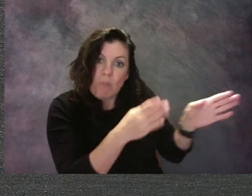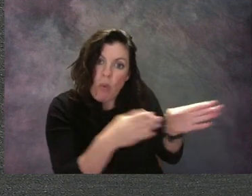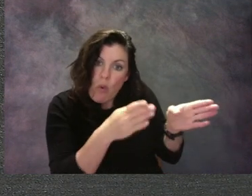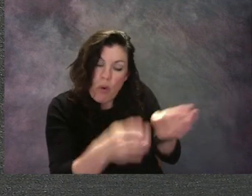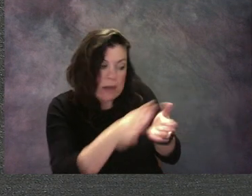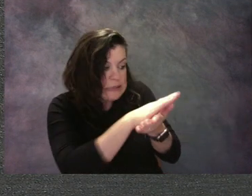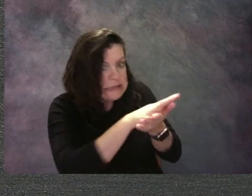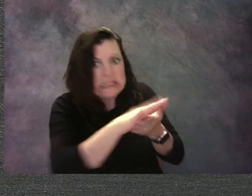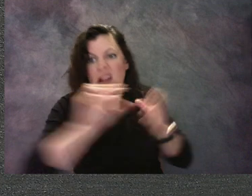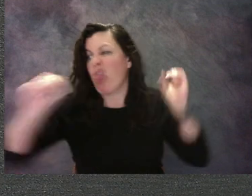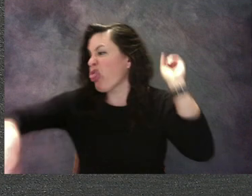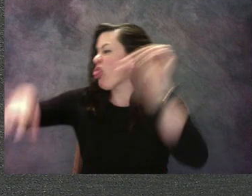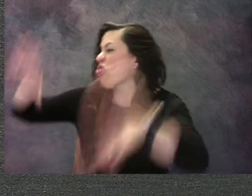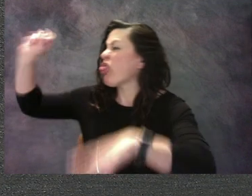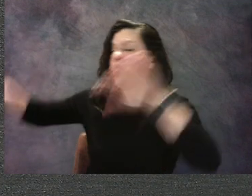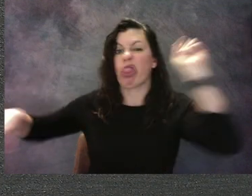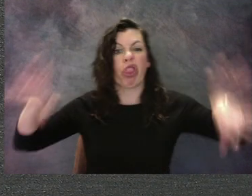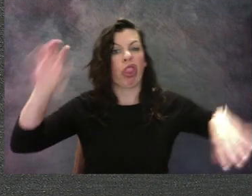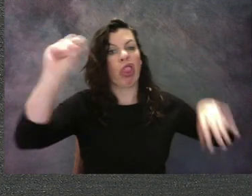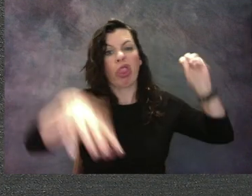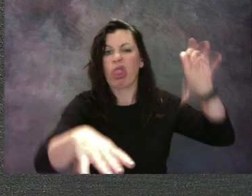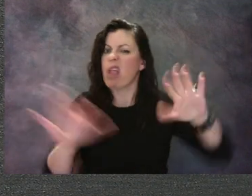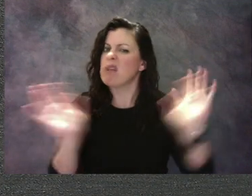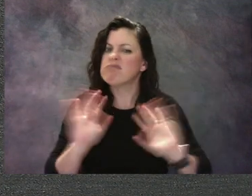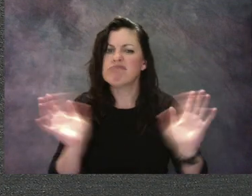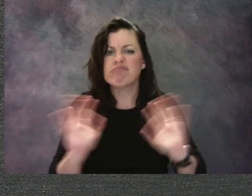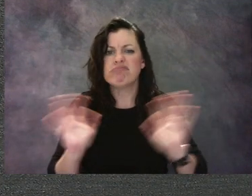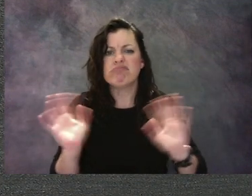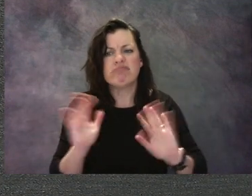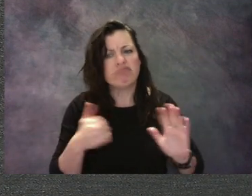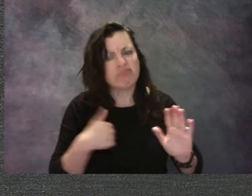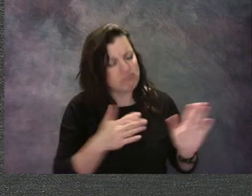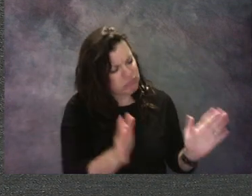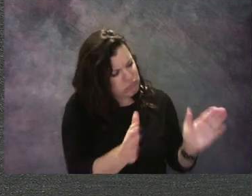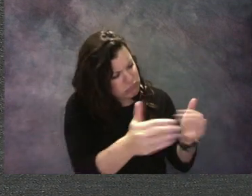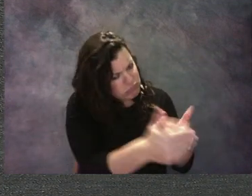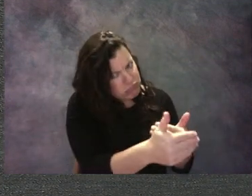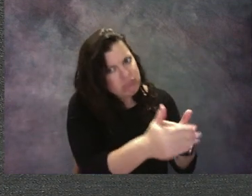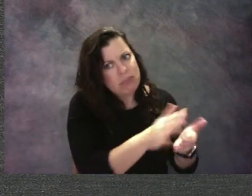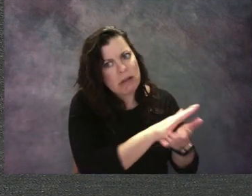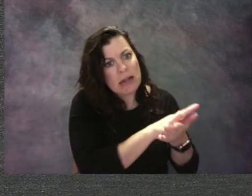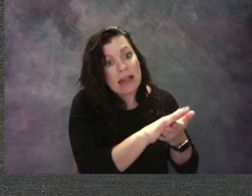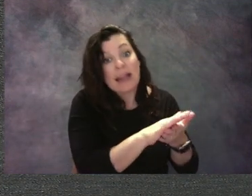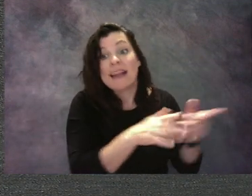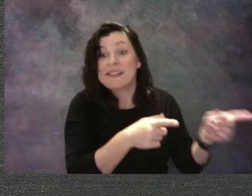And these crayons came in a box and I like them in my box, so I'll keep them in there,